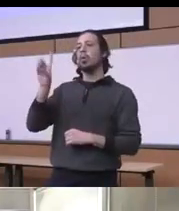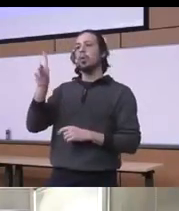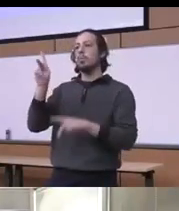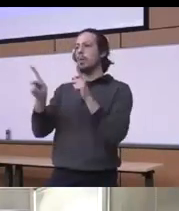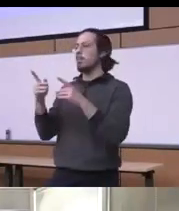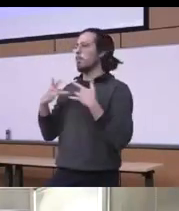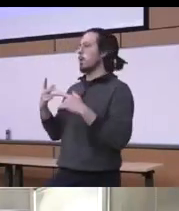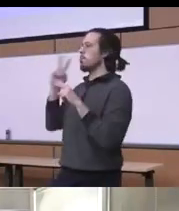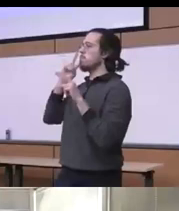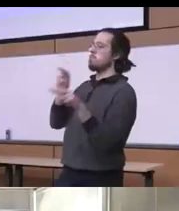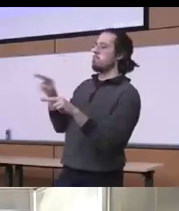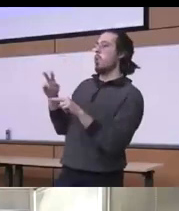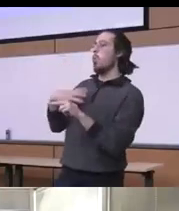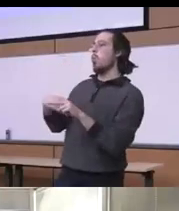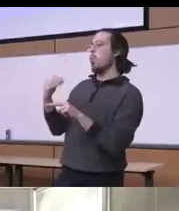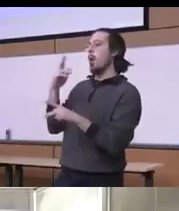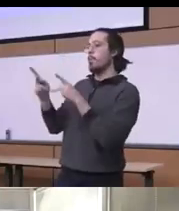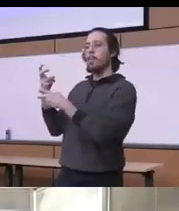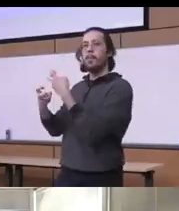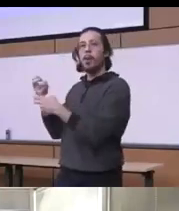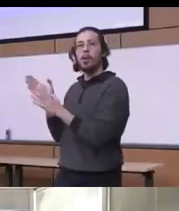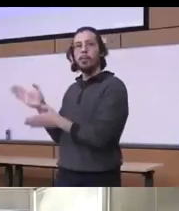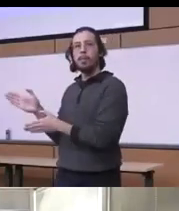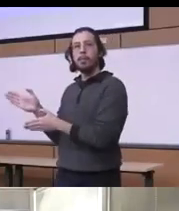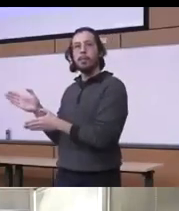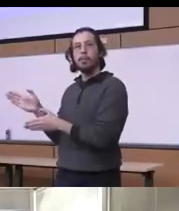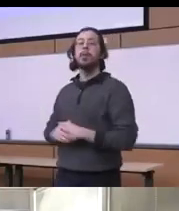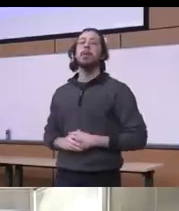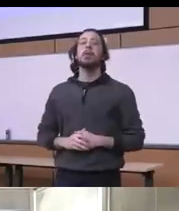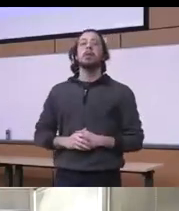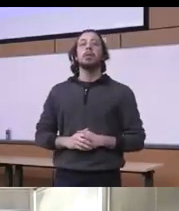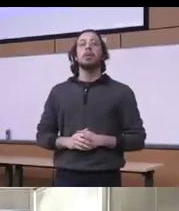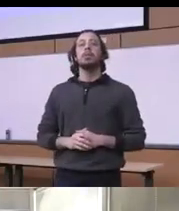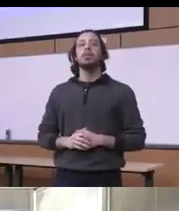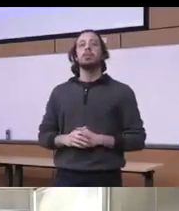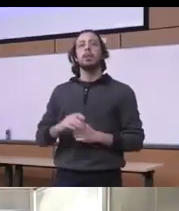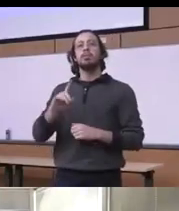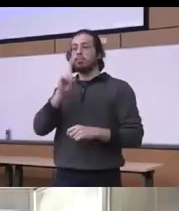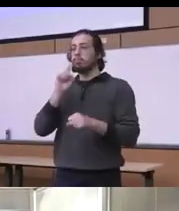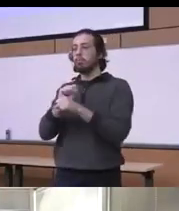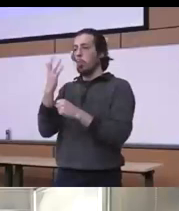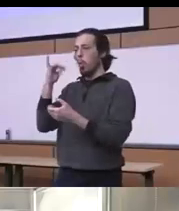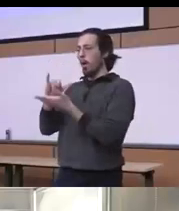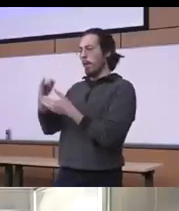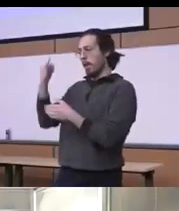which has been obviously feeling more of that really racism and black patients are